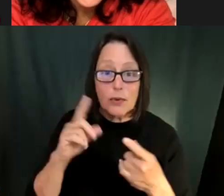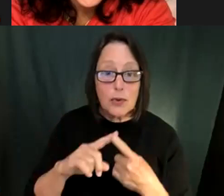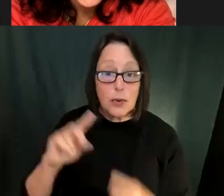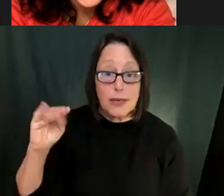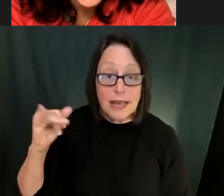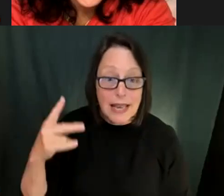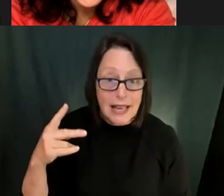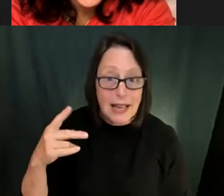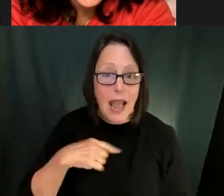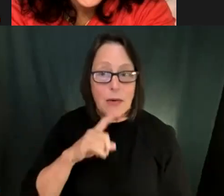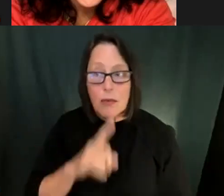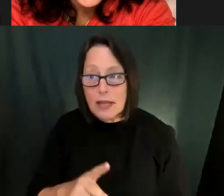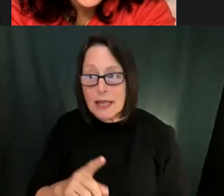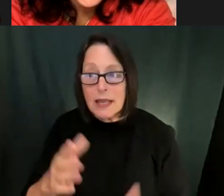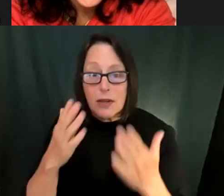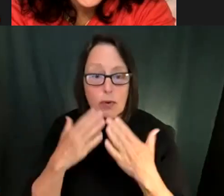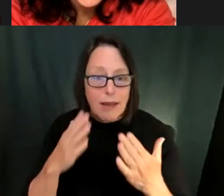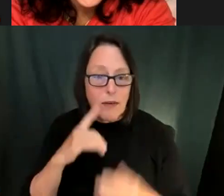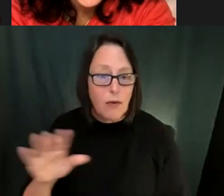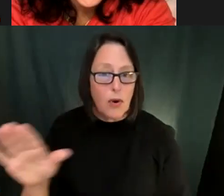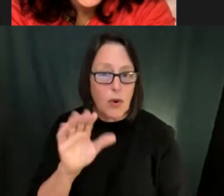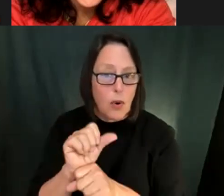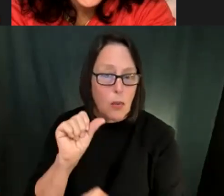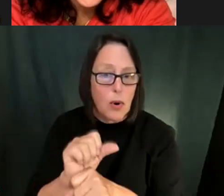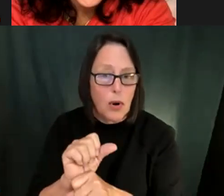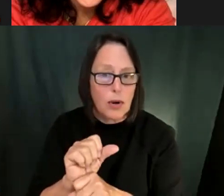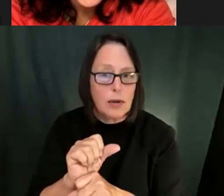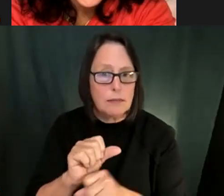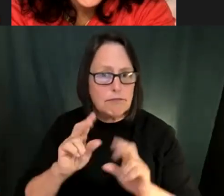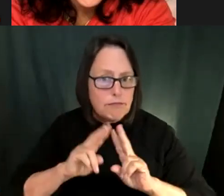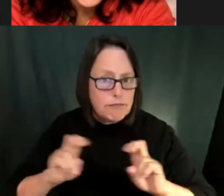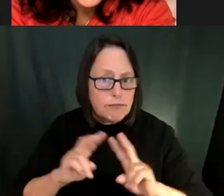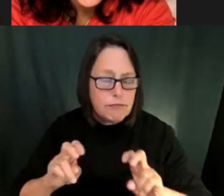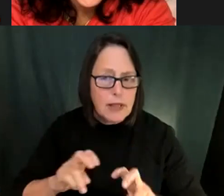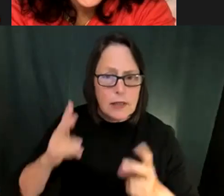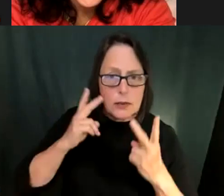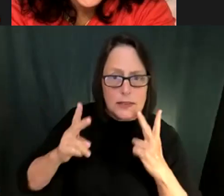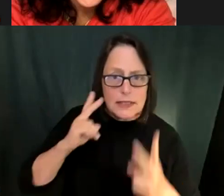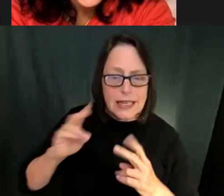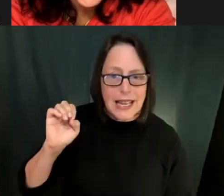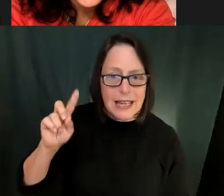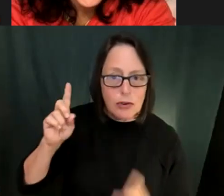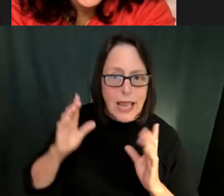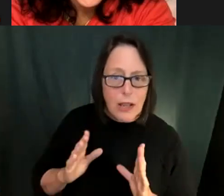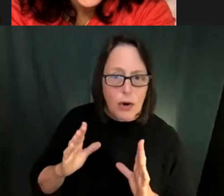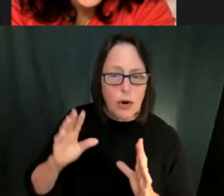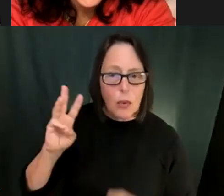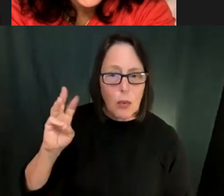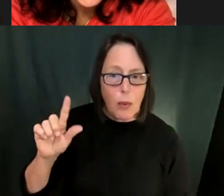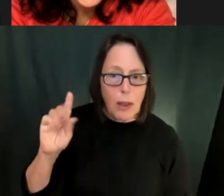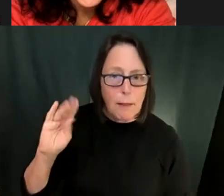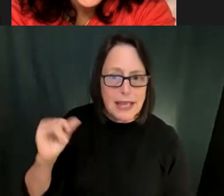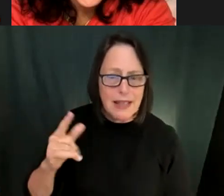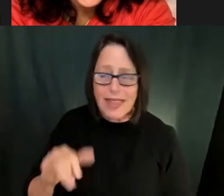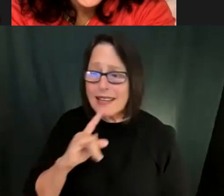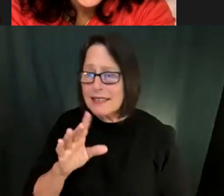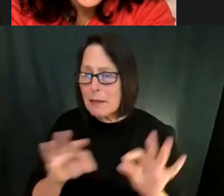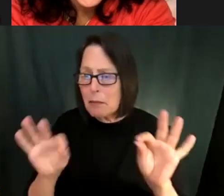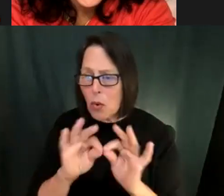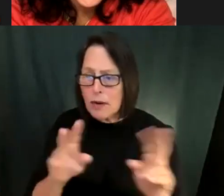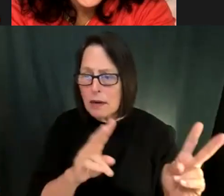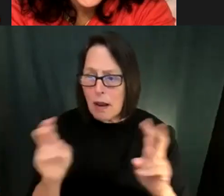So thank you for the patience for all that for all those. Moves of the past and I just want to say thank you.